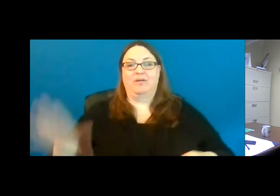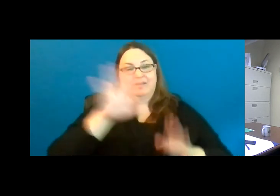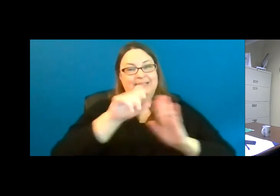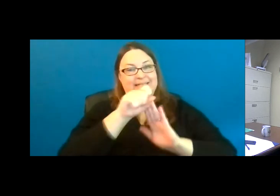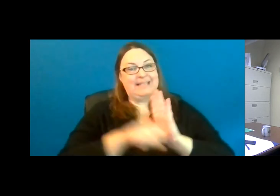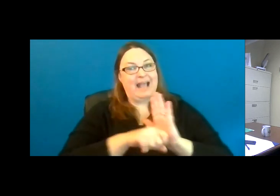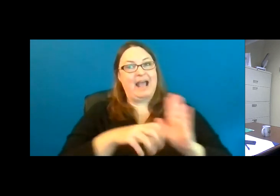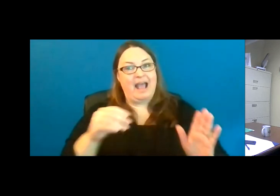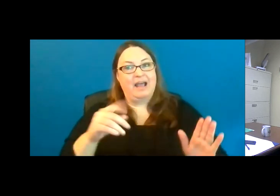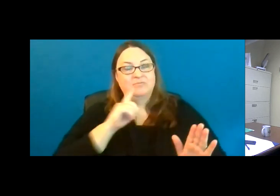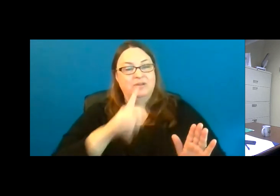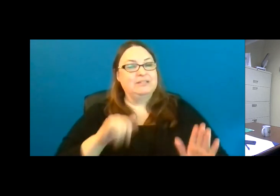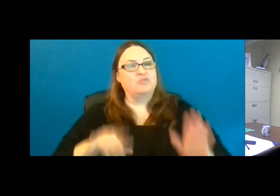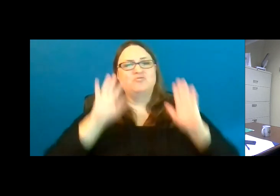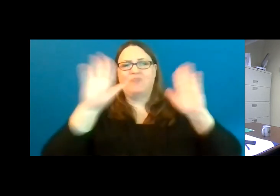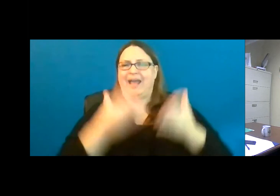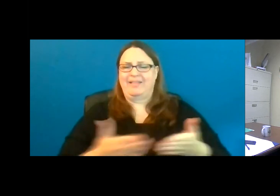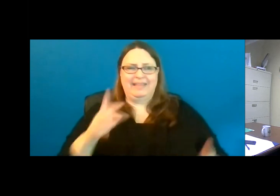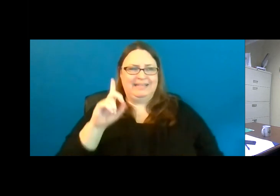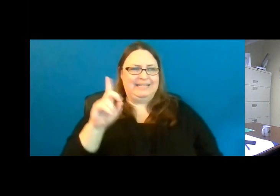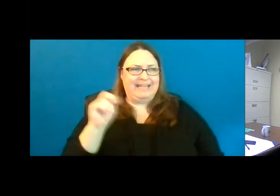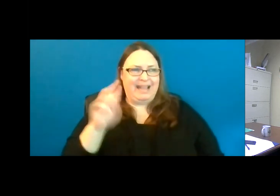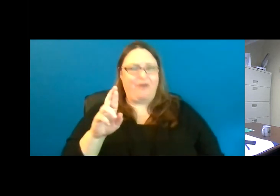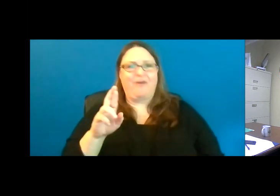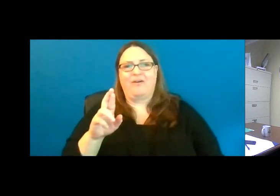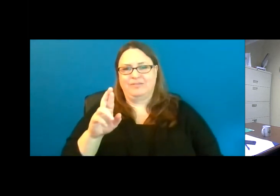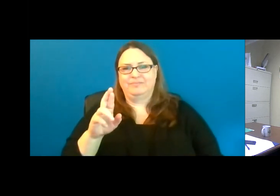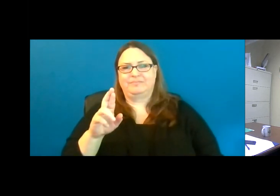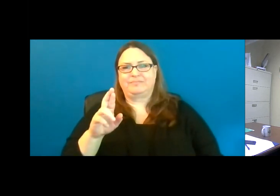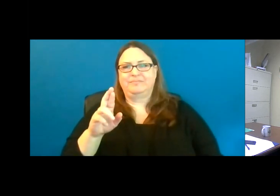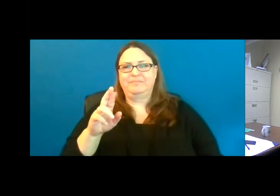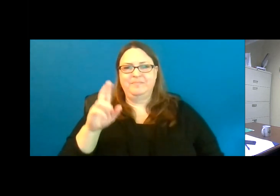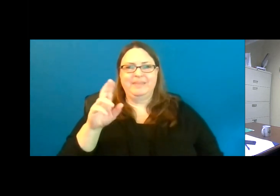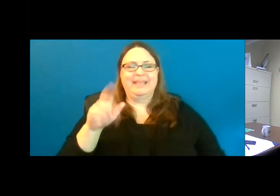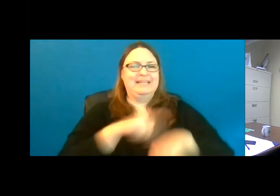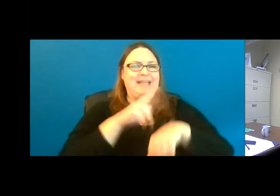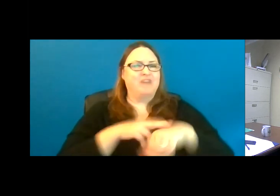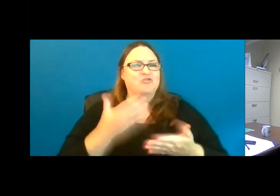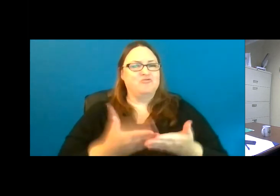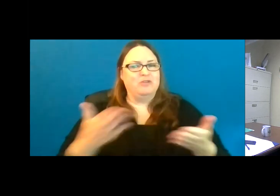It’s just a great thing that the DNR and the Natural Resources Trust Fund has put together